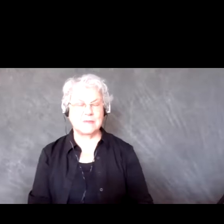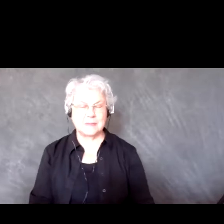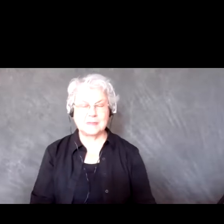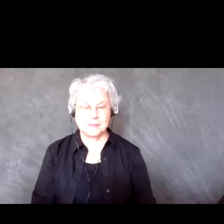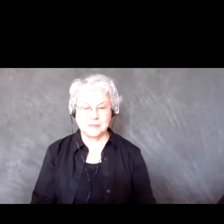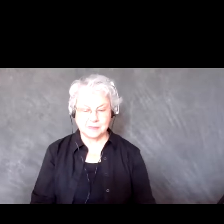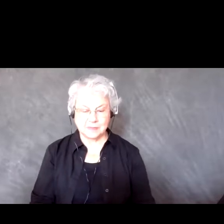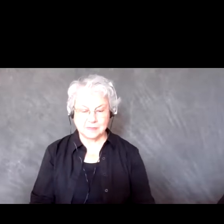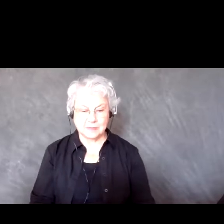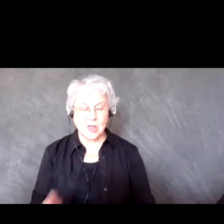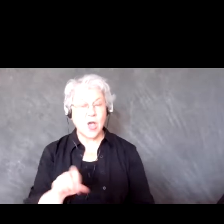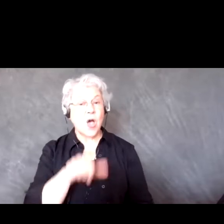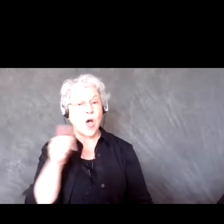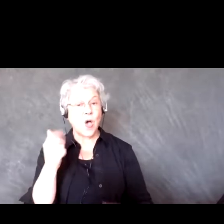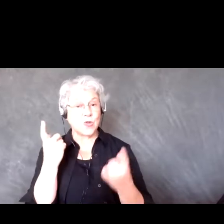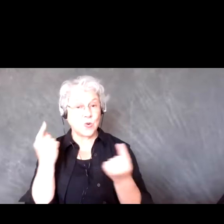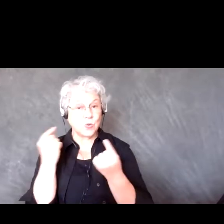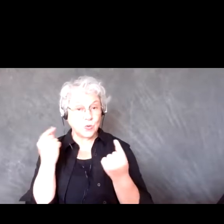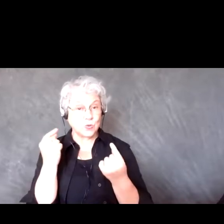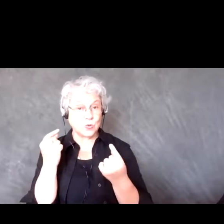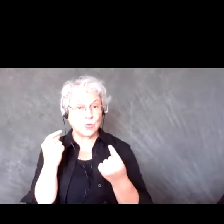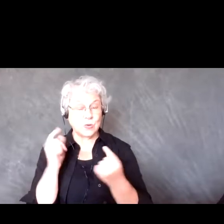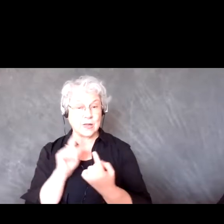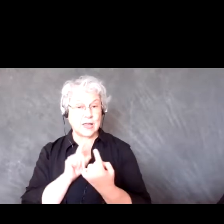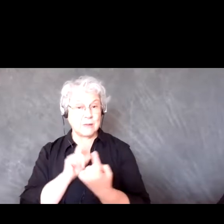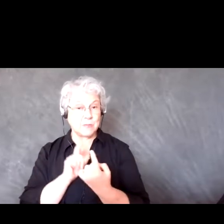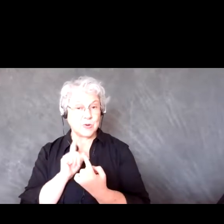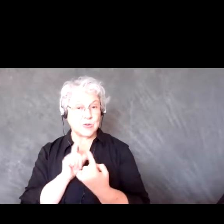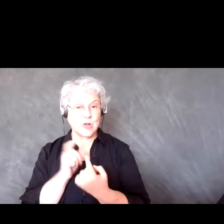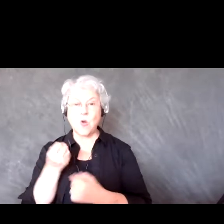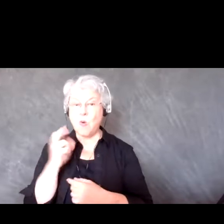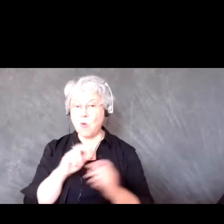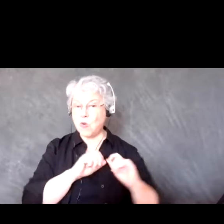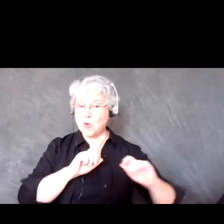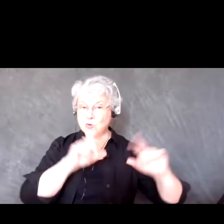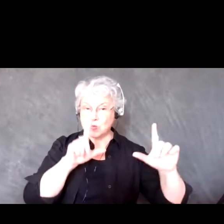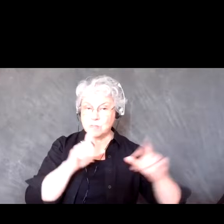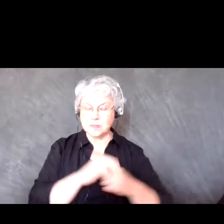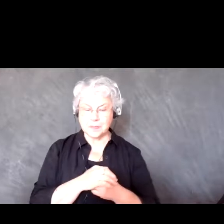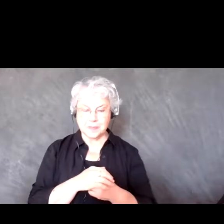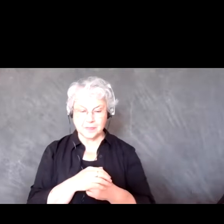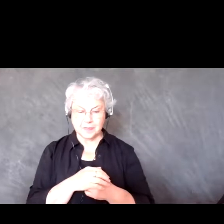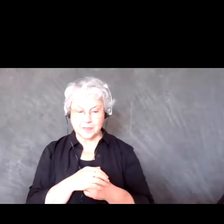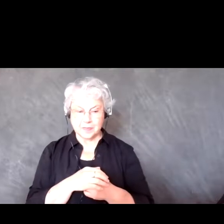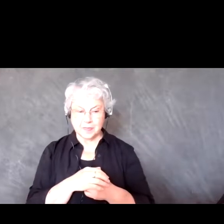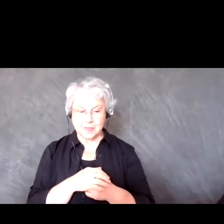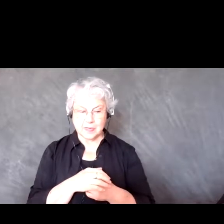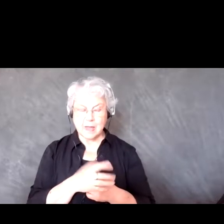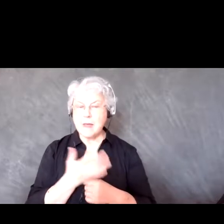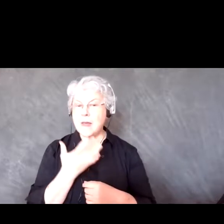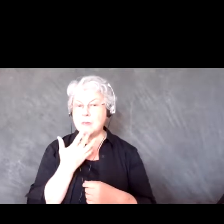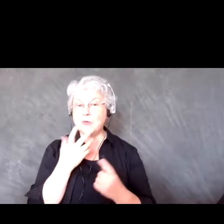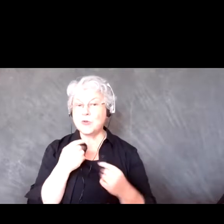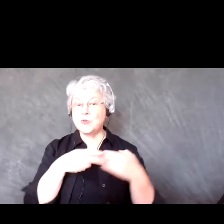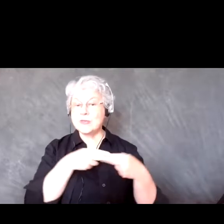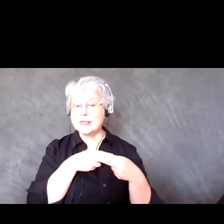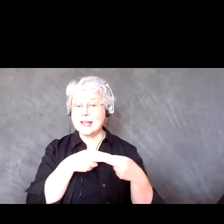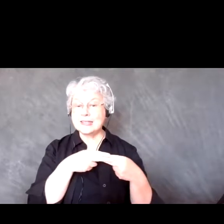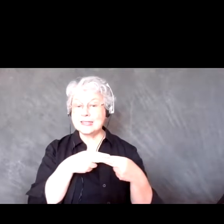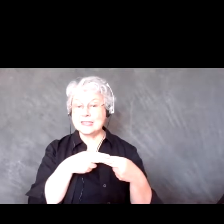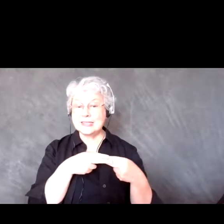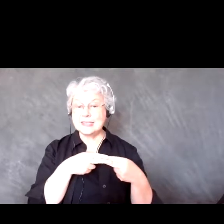Another thing to do, when you are doing Zoom sessions is, I like to do slides. I like to do